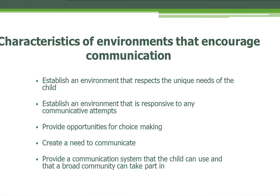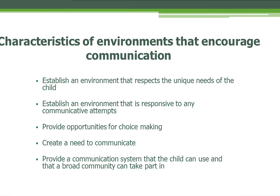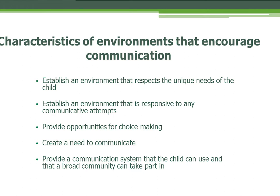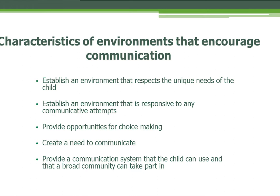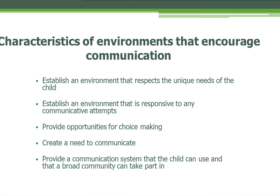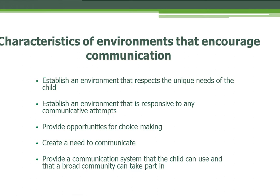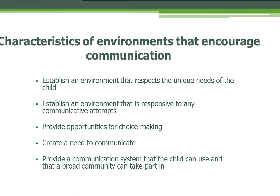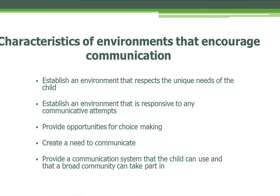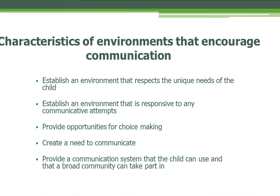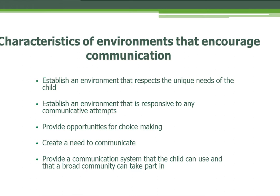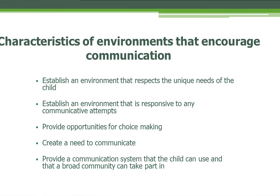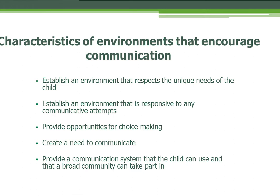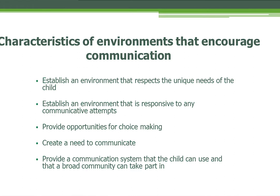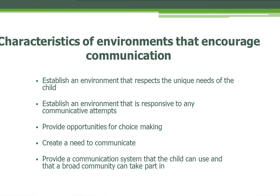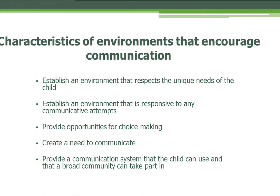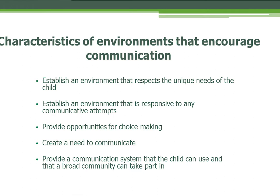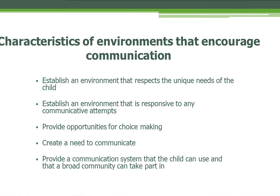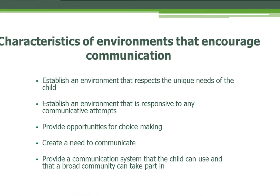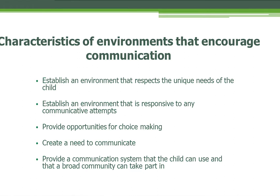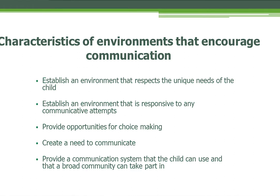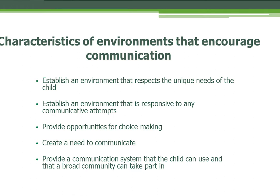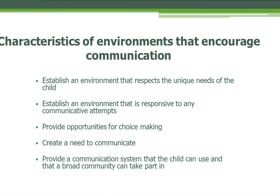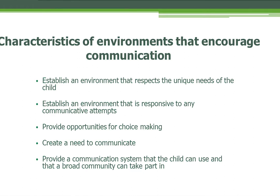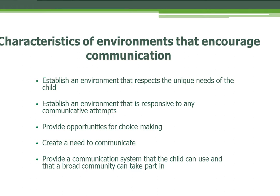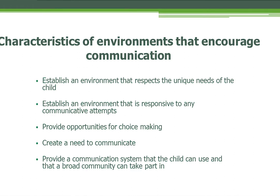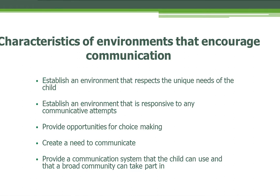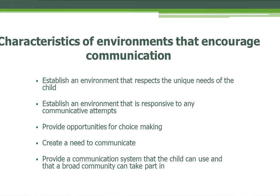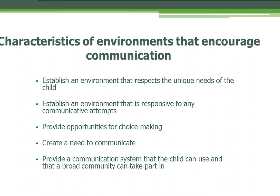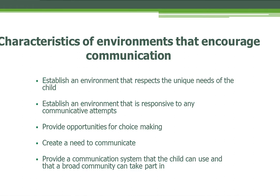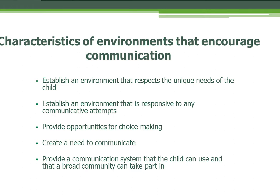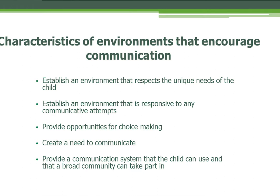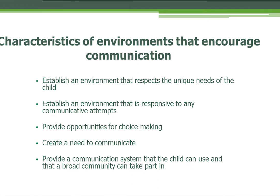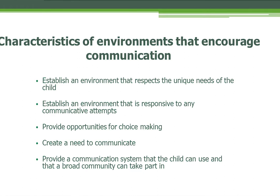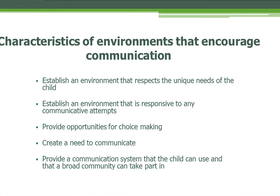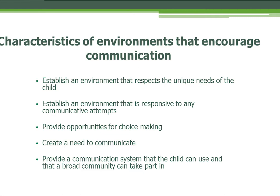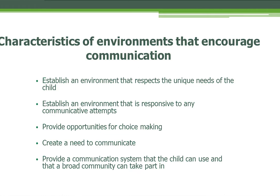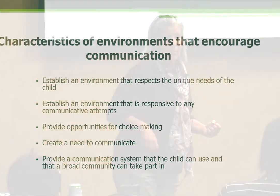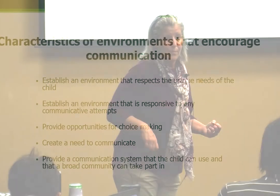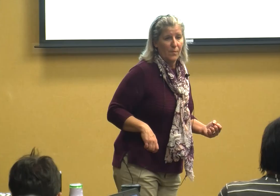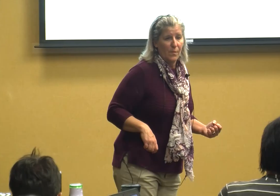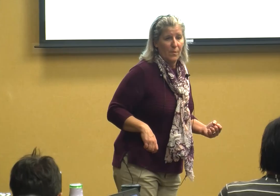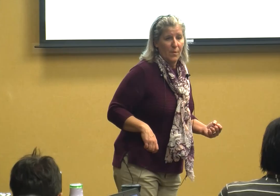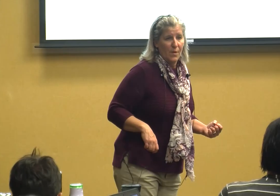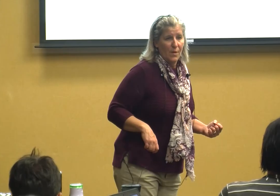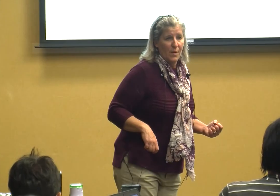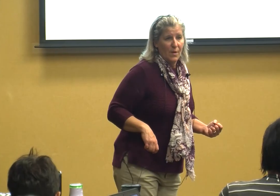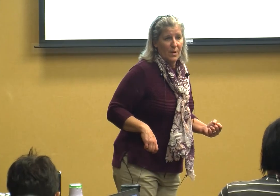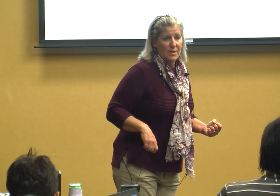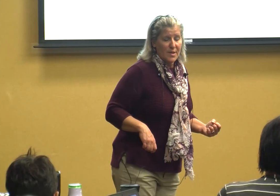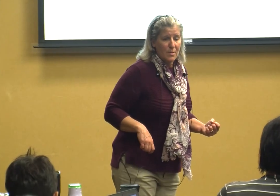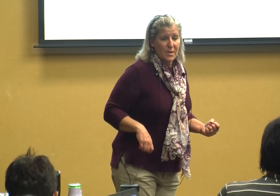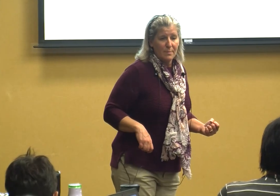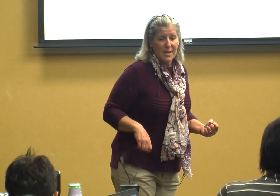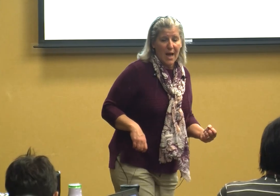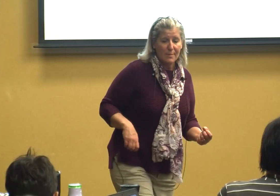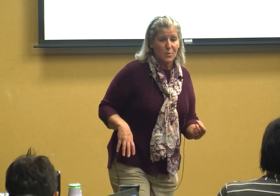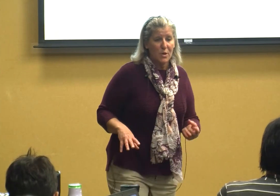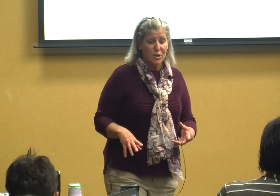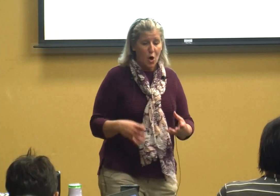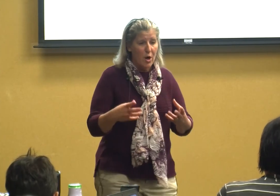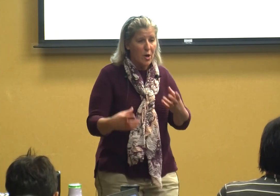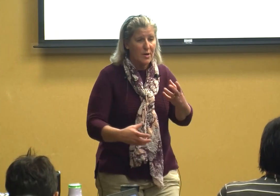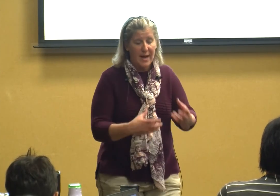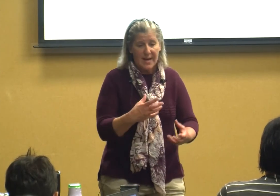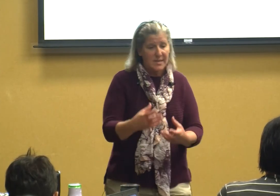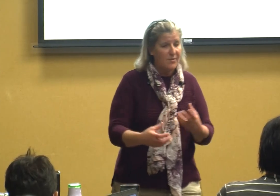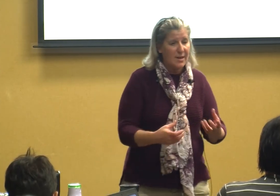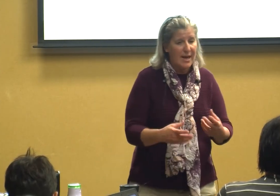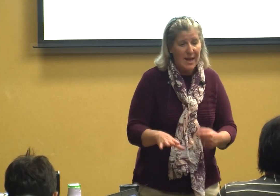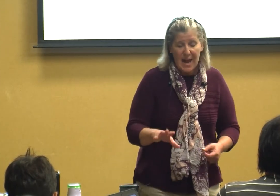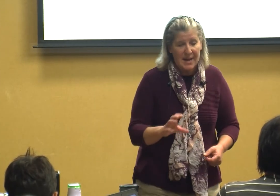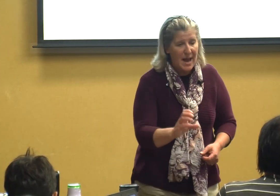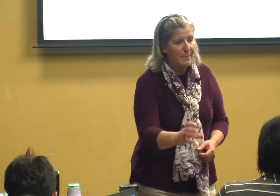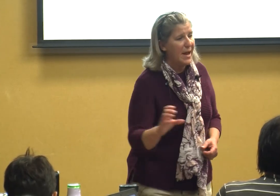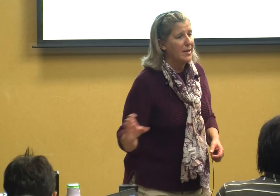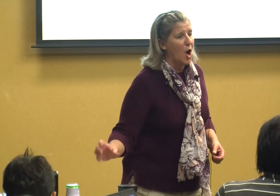a communicate need create a need to communicate so sometimes we'll start on an activity and I may not